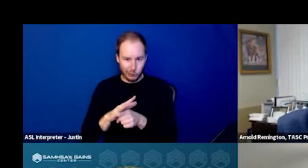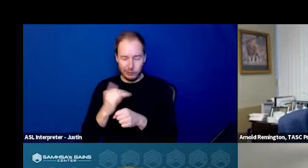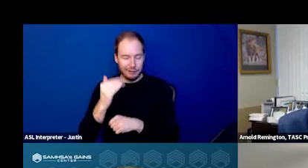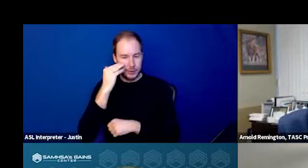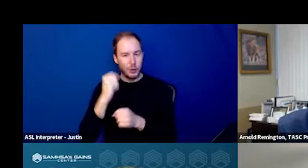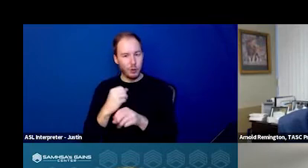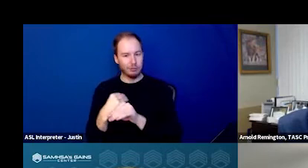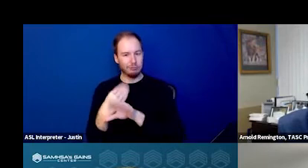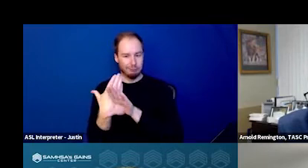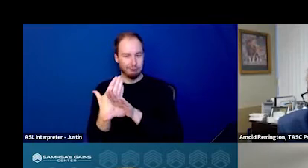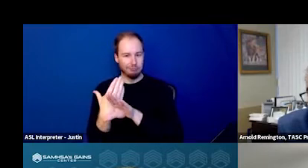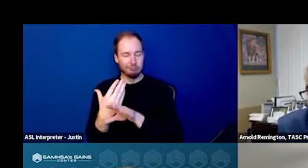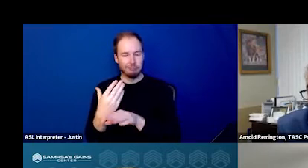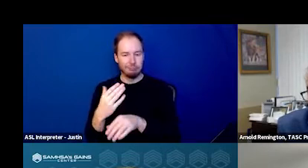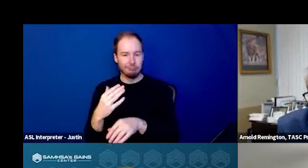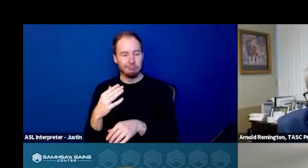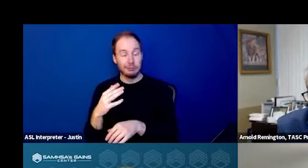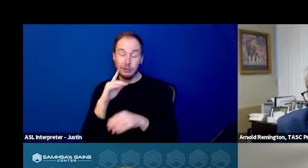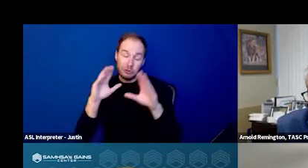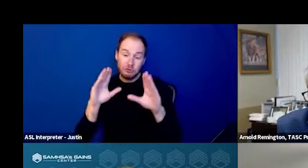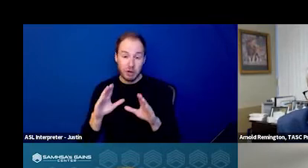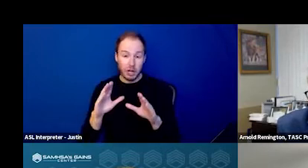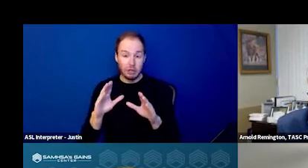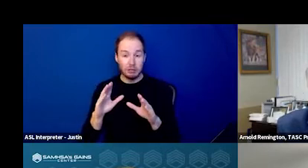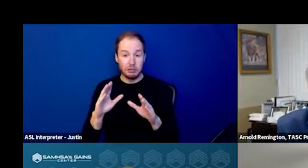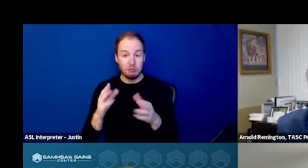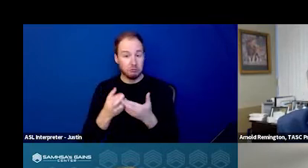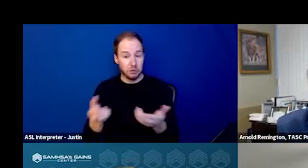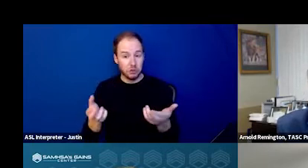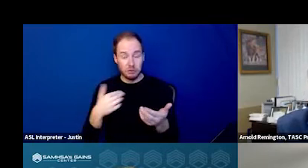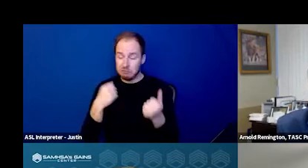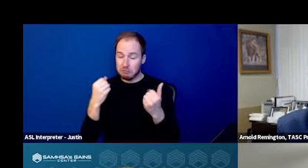But telehealth is a great resource with lots of options.